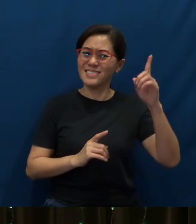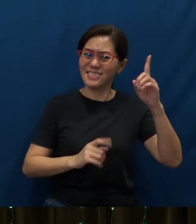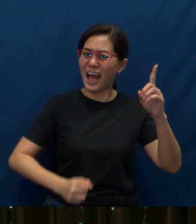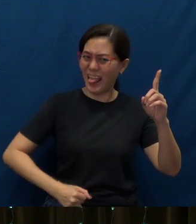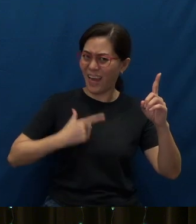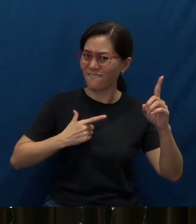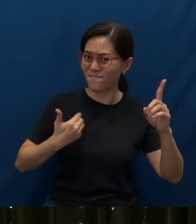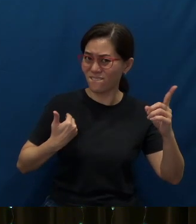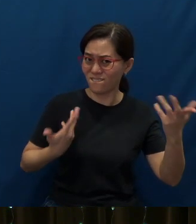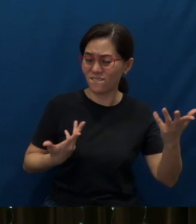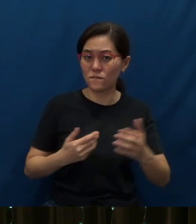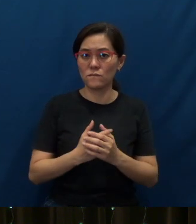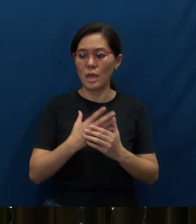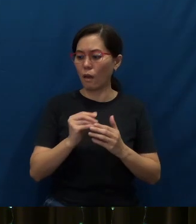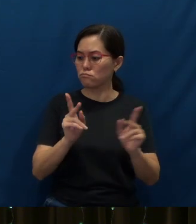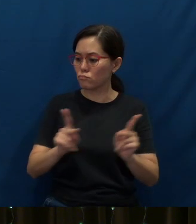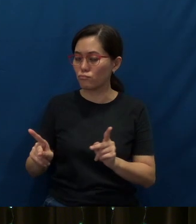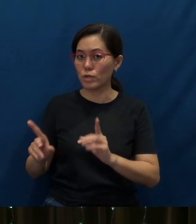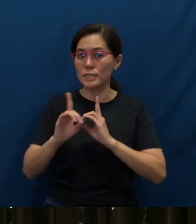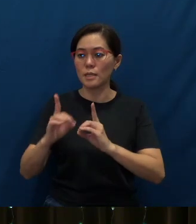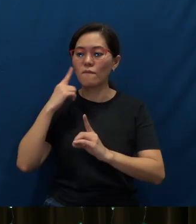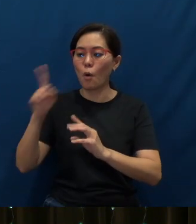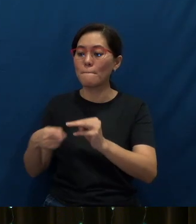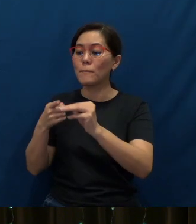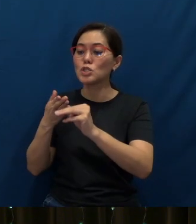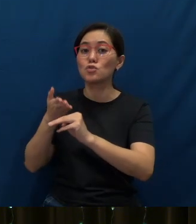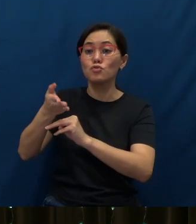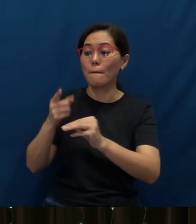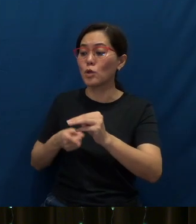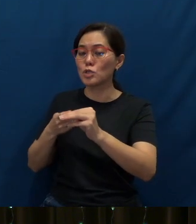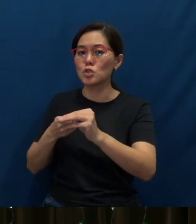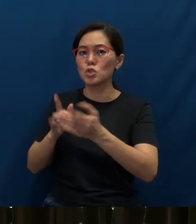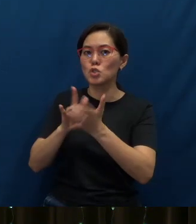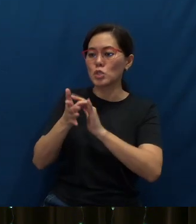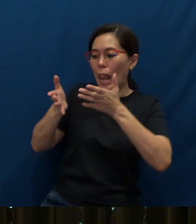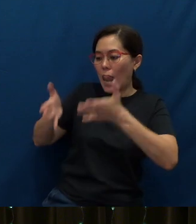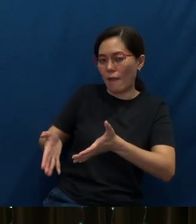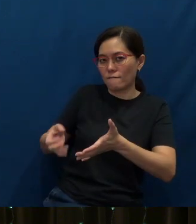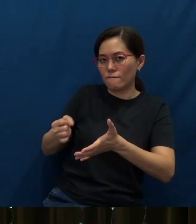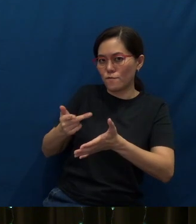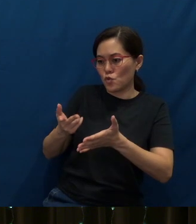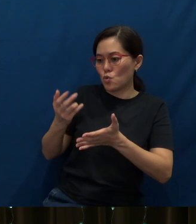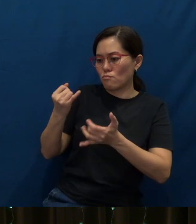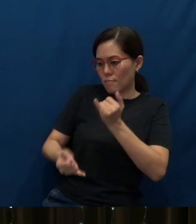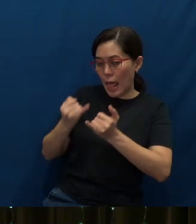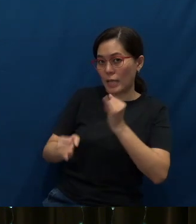And then to prepare His disciples for the mission ahead, Jesus left some final instructions with them.